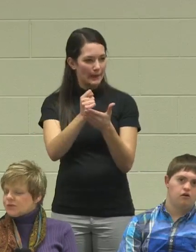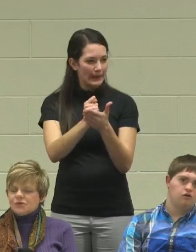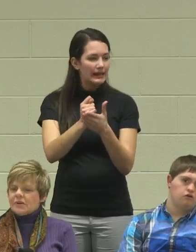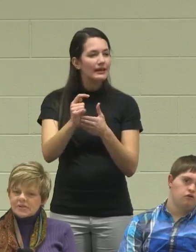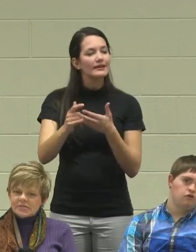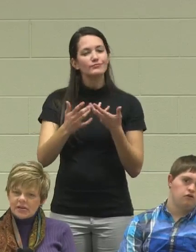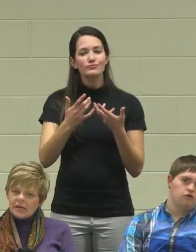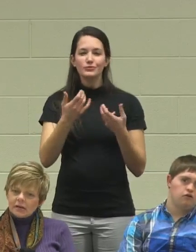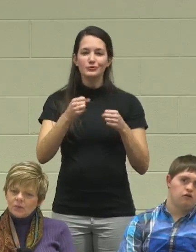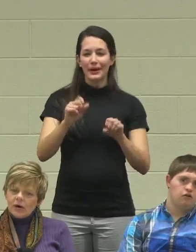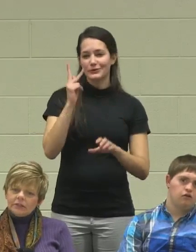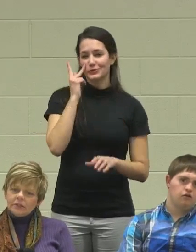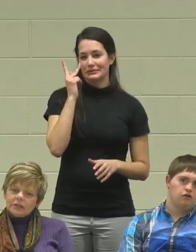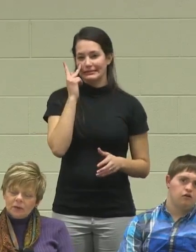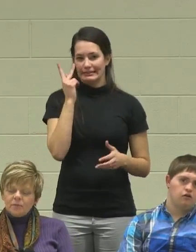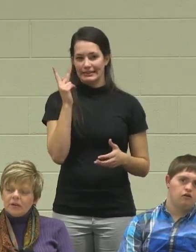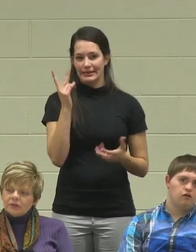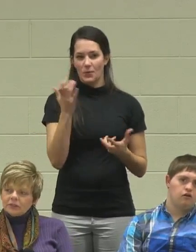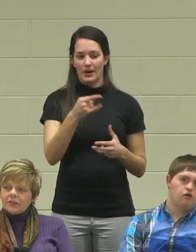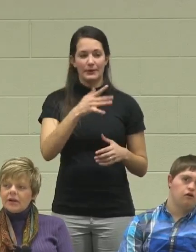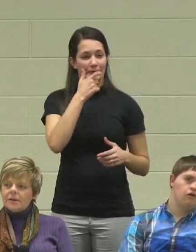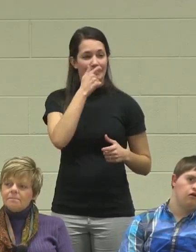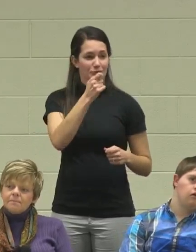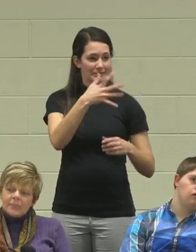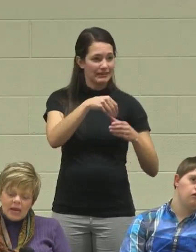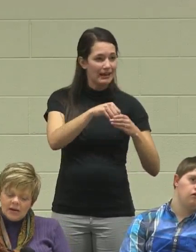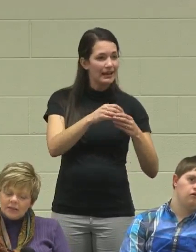and just trying to see what he would be interested in,